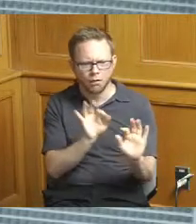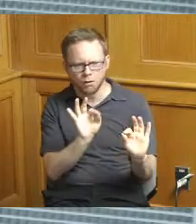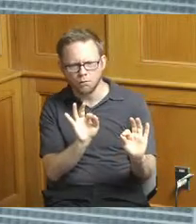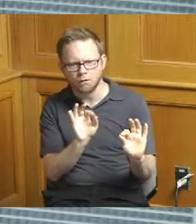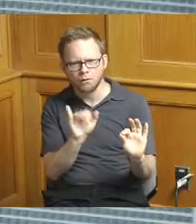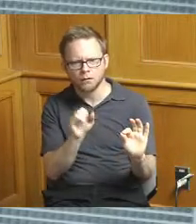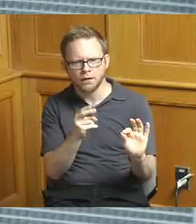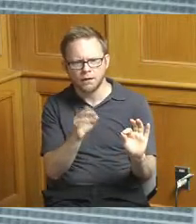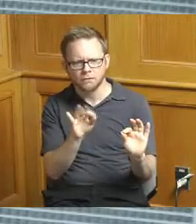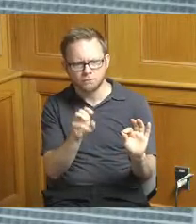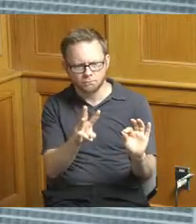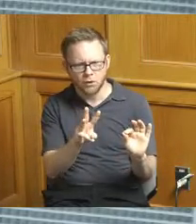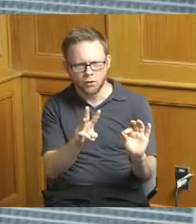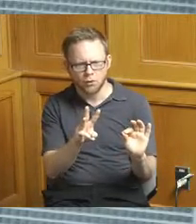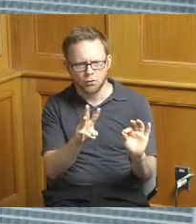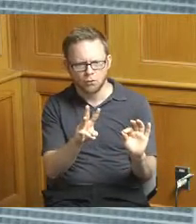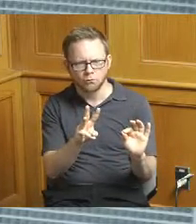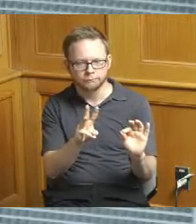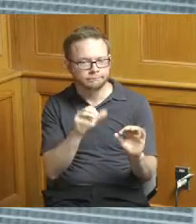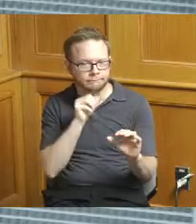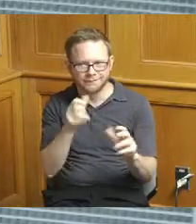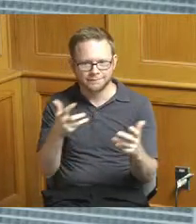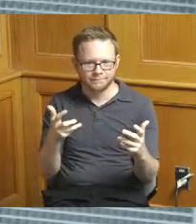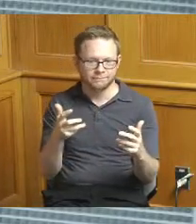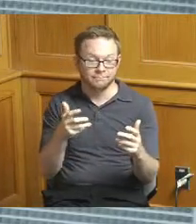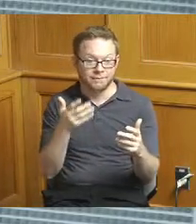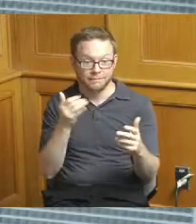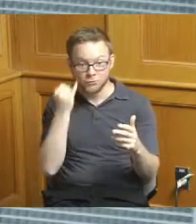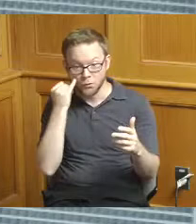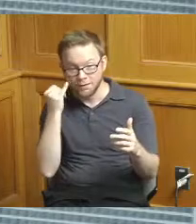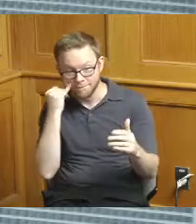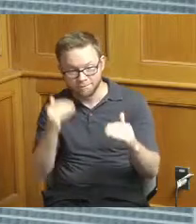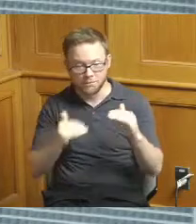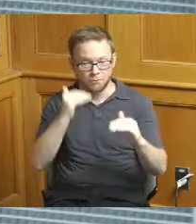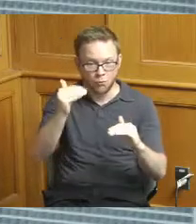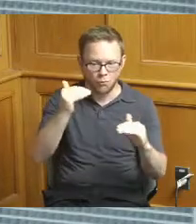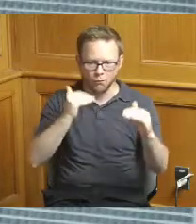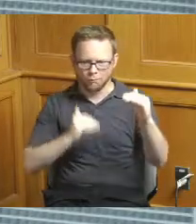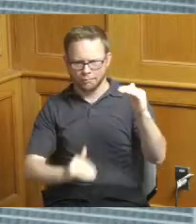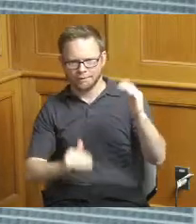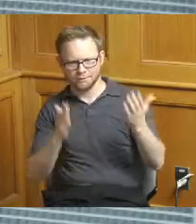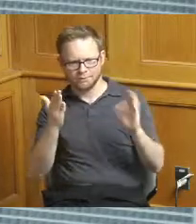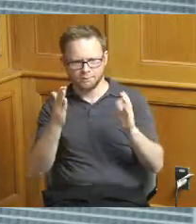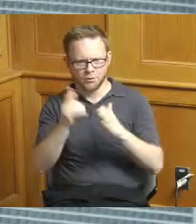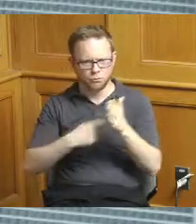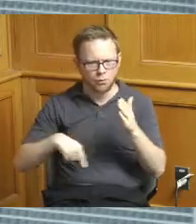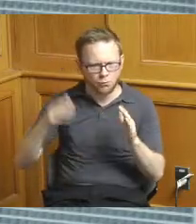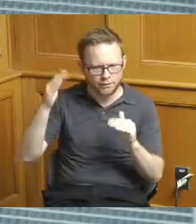it matches the expenditures we expected you know from a larger perspective of the budgeting but it